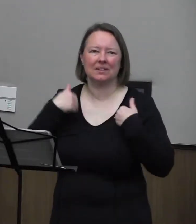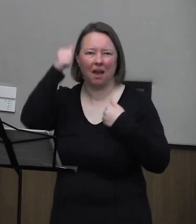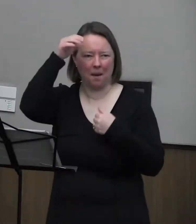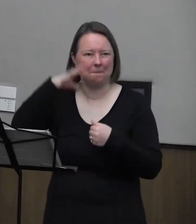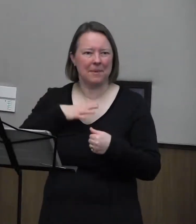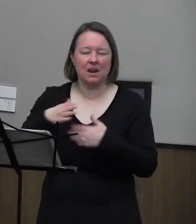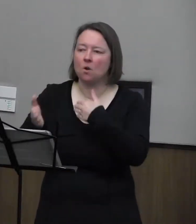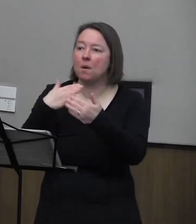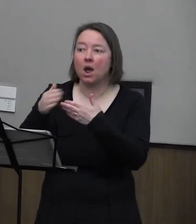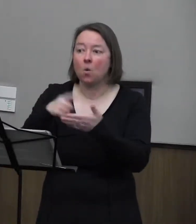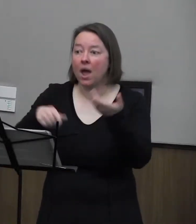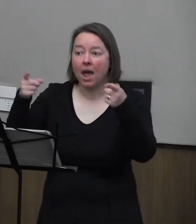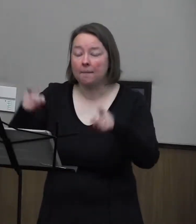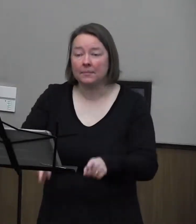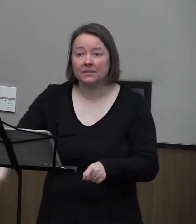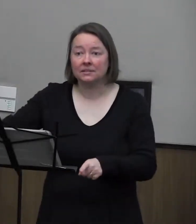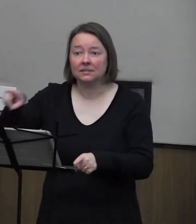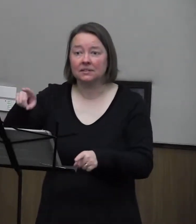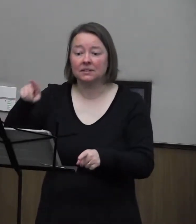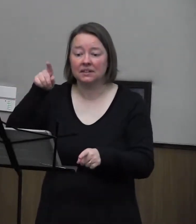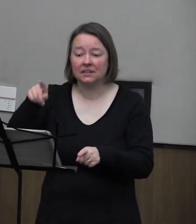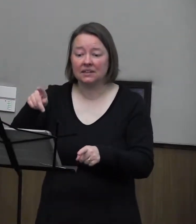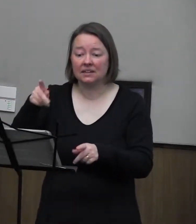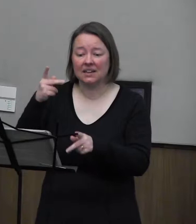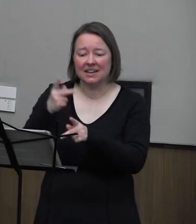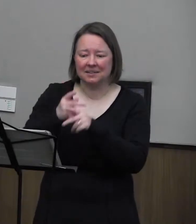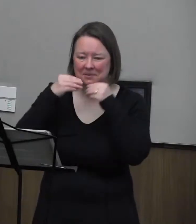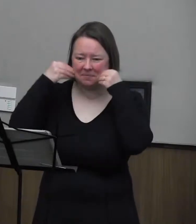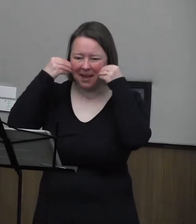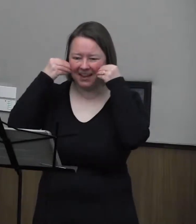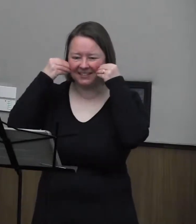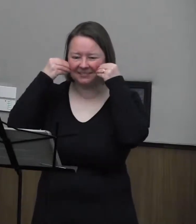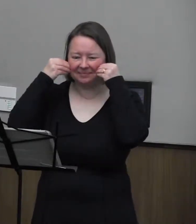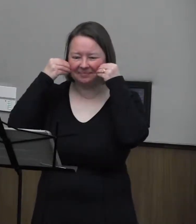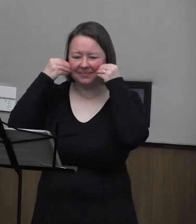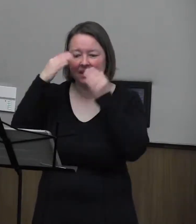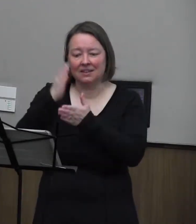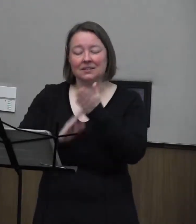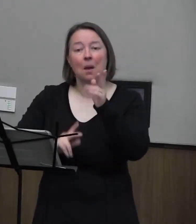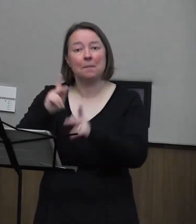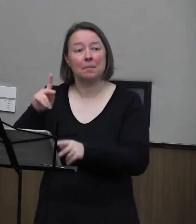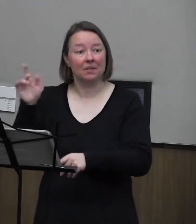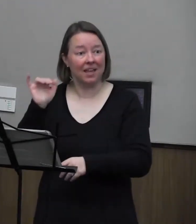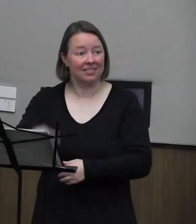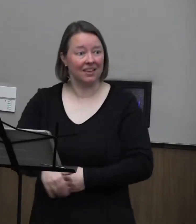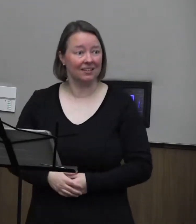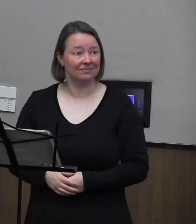No matter what happens to him, he keeps a smile. Some people are like that.